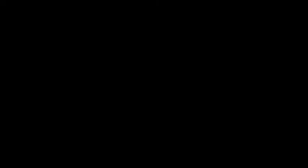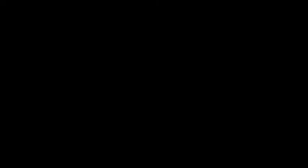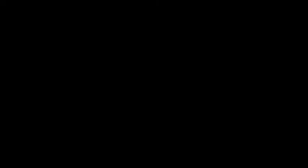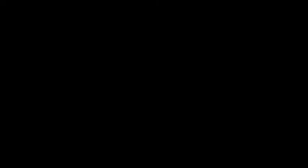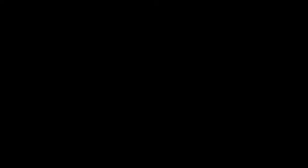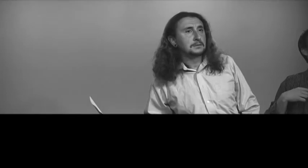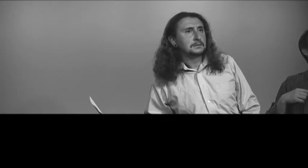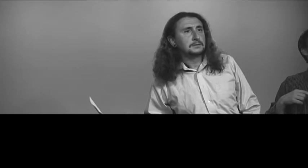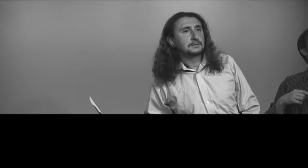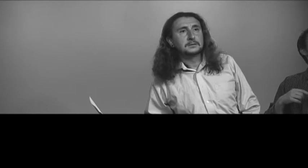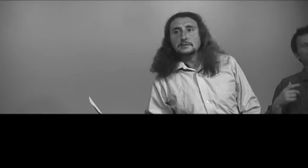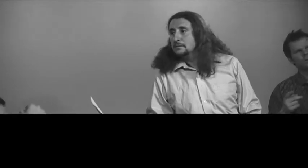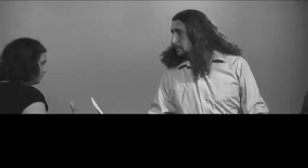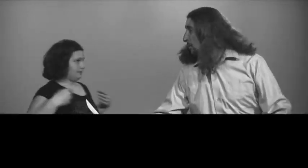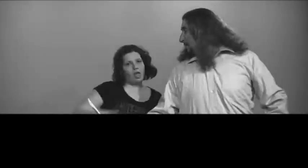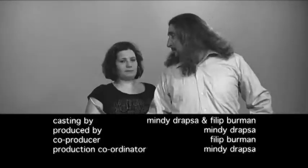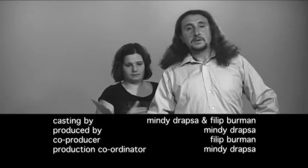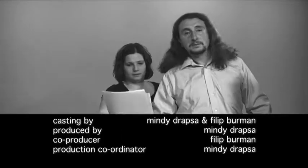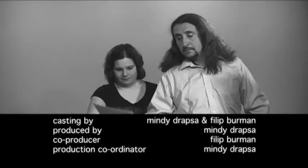Translation team: Gabriella Della Morte Pålstam & Petra Örlegård